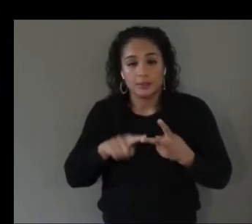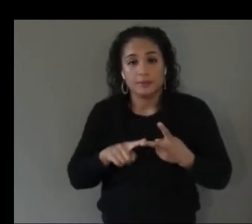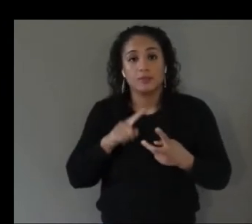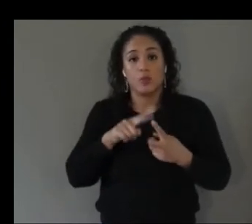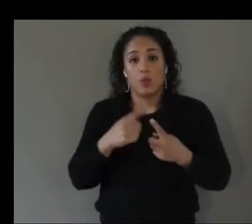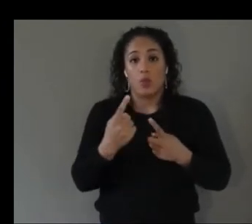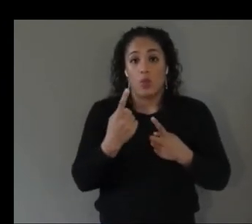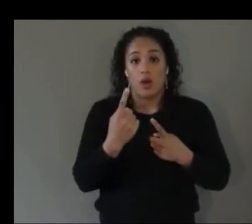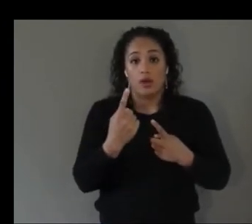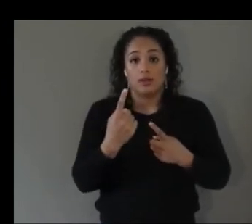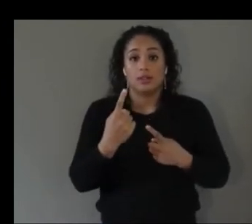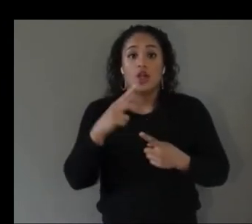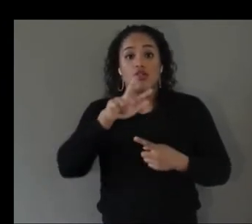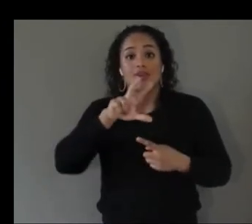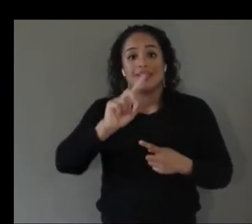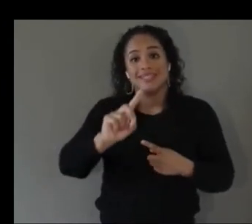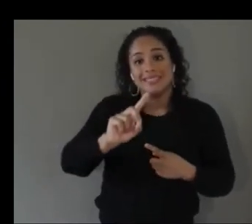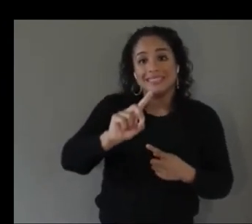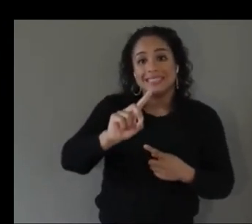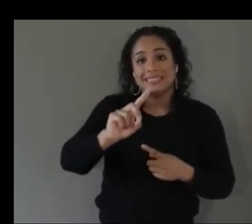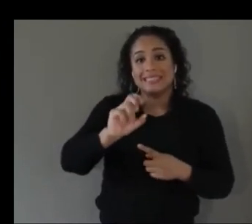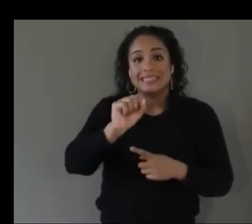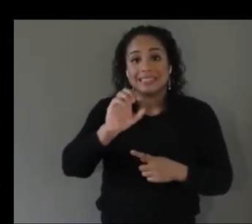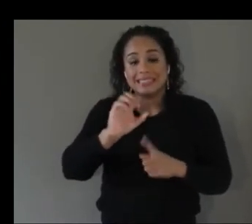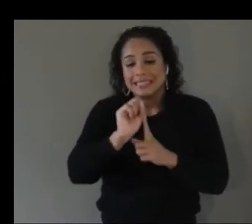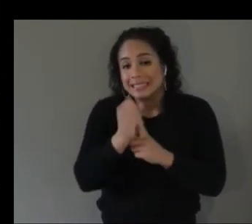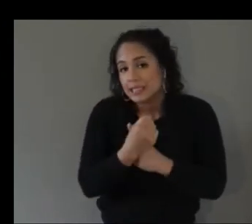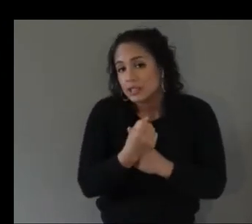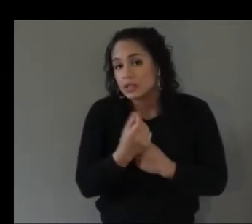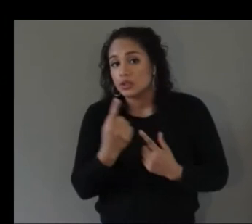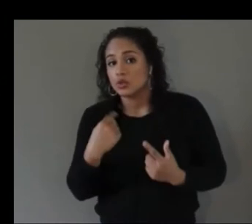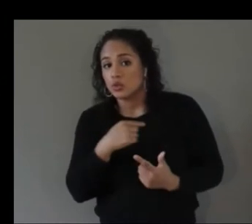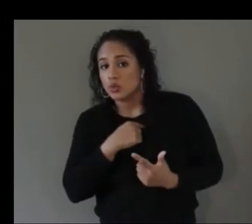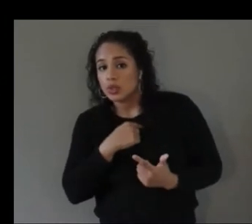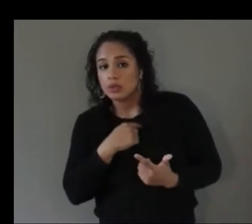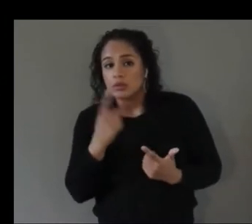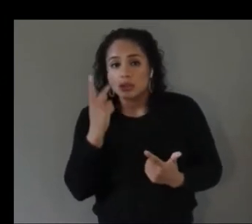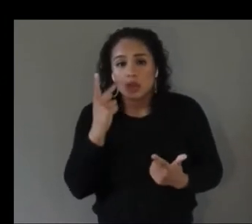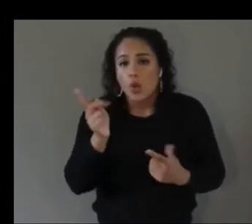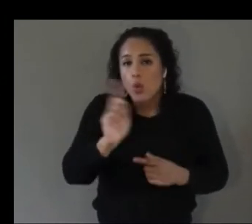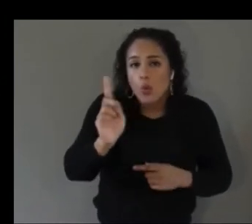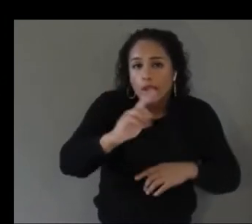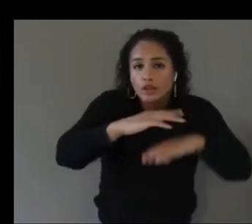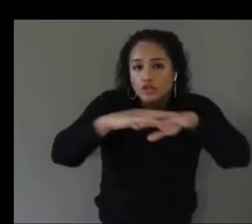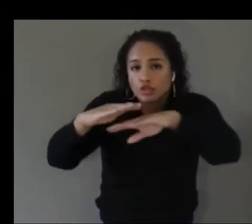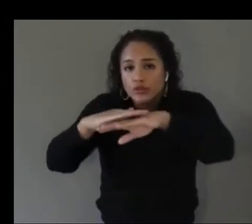um where are the surfaces in the scene at all and then the second part is how you can represent uh